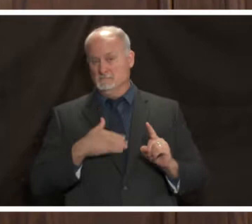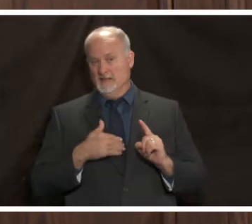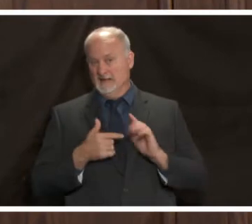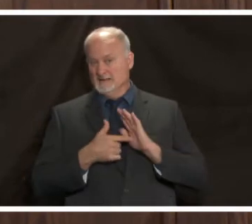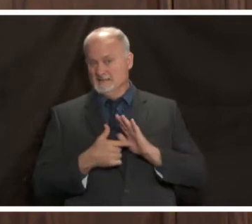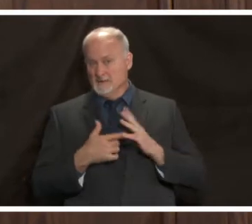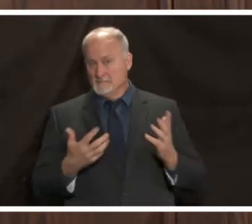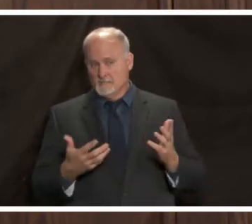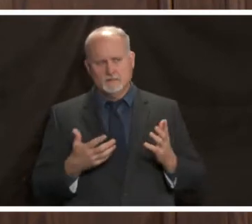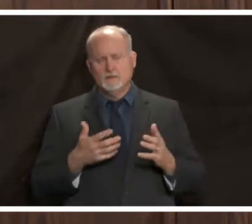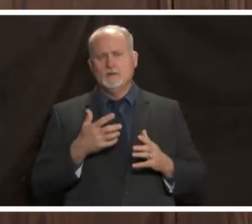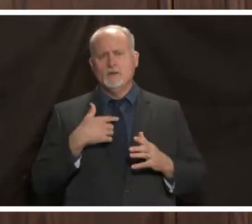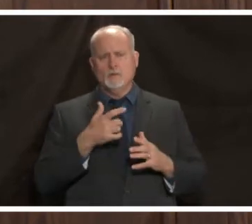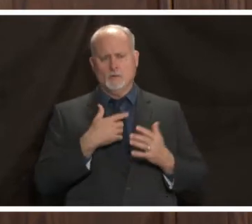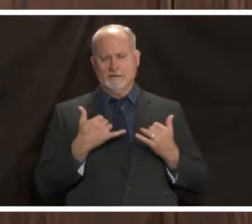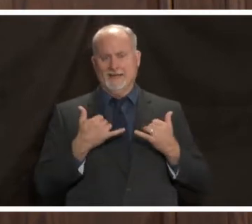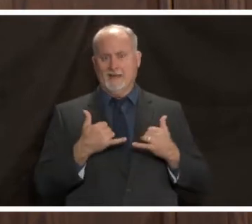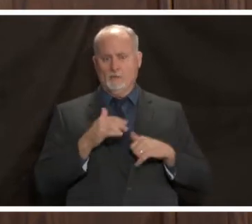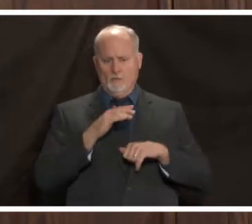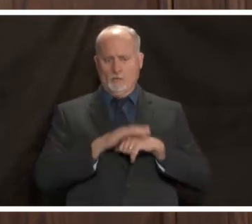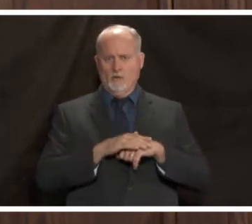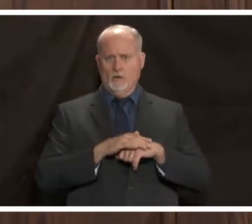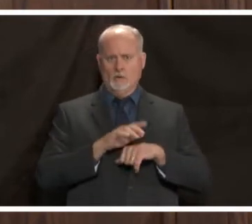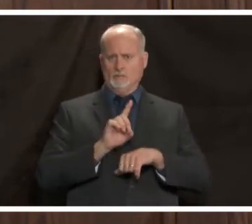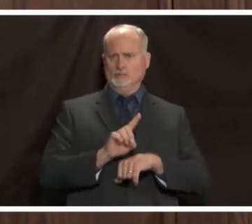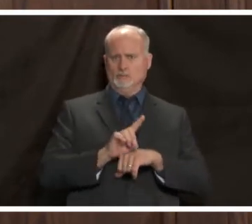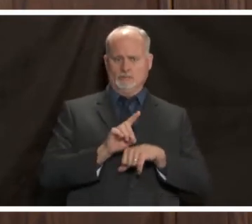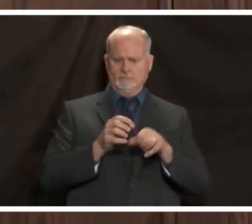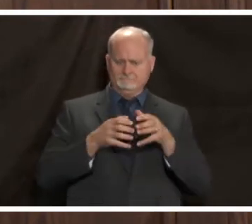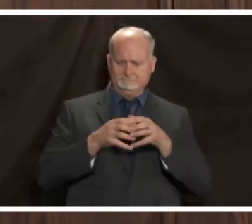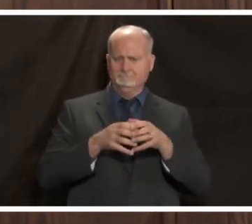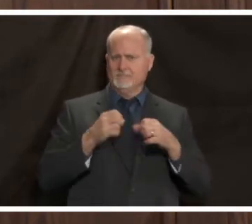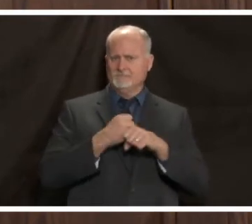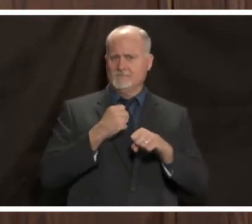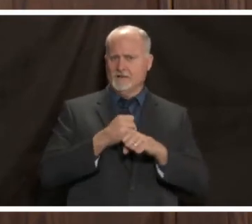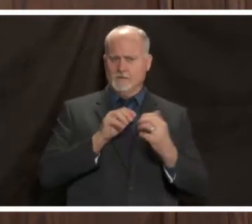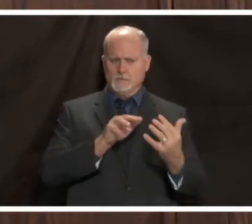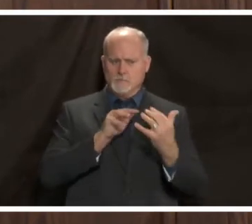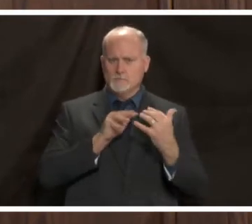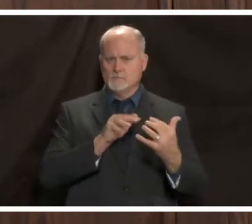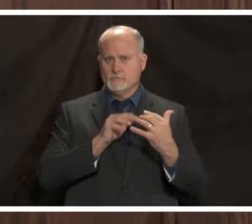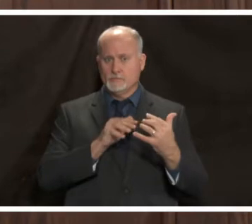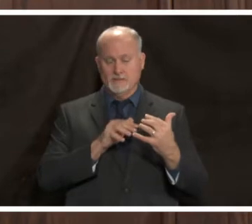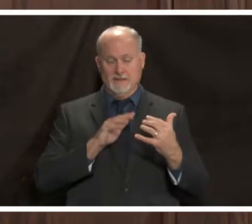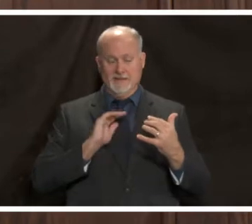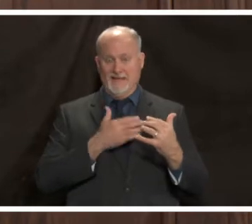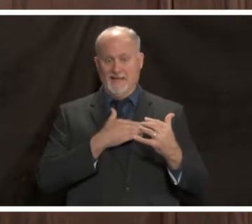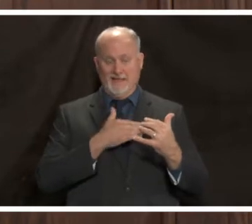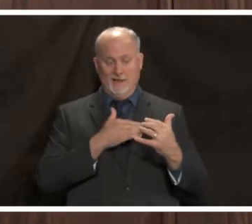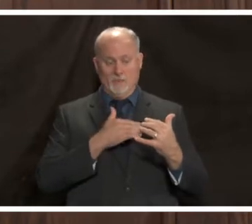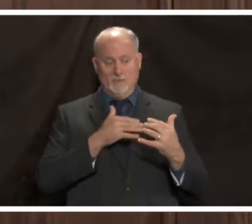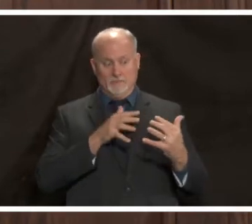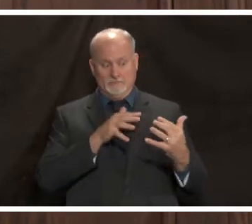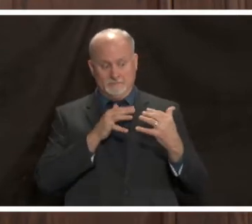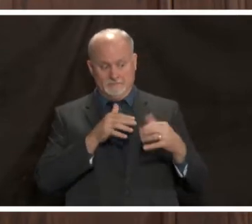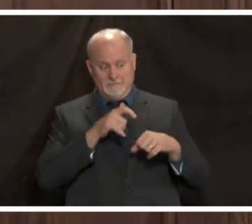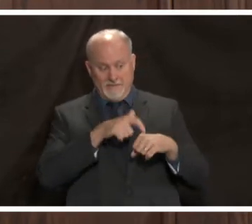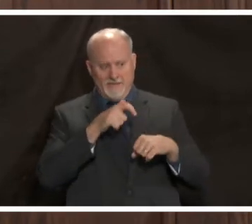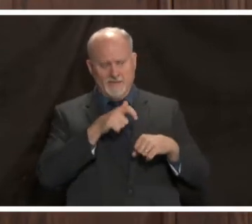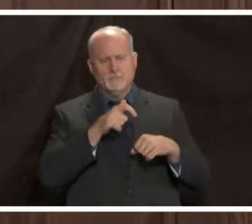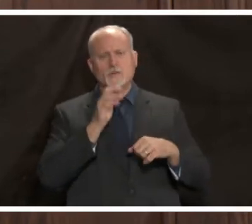we're on a tour of duty right now and we know that our tour of duty ends by thanksgiving next year